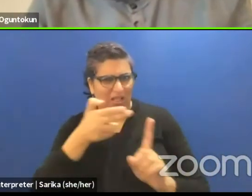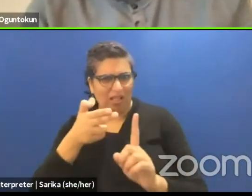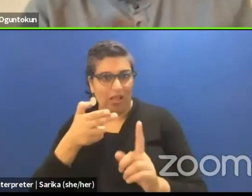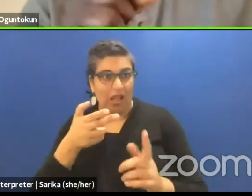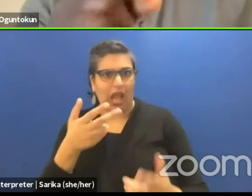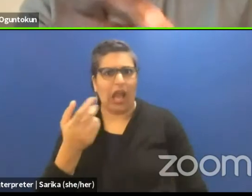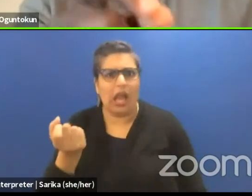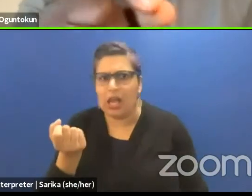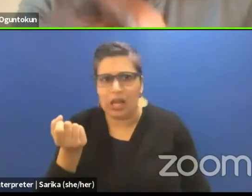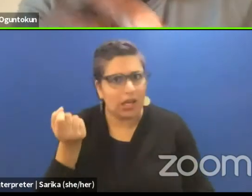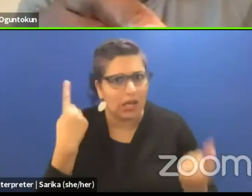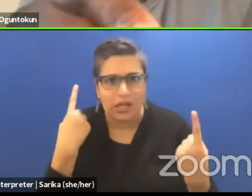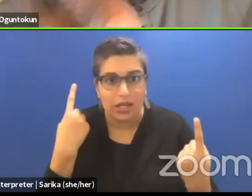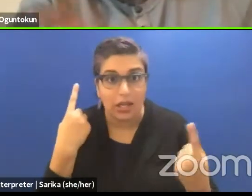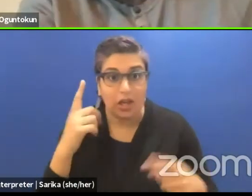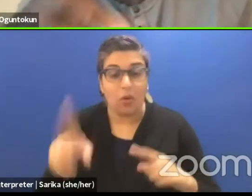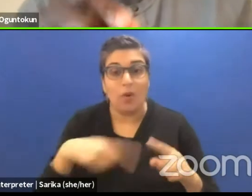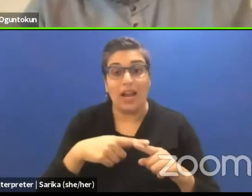When I'm in my country, I'm king of my country.